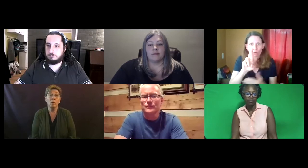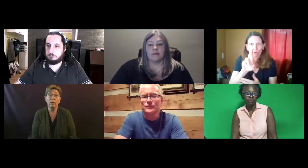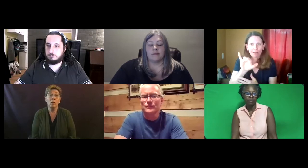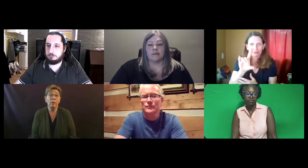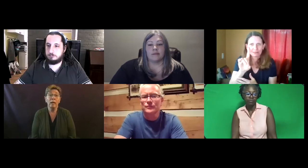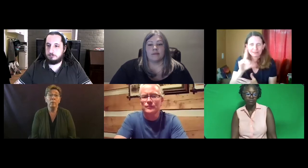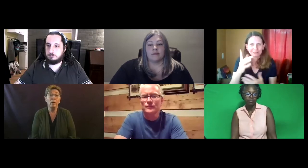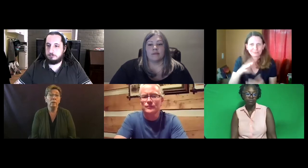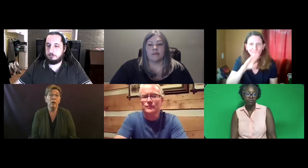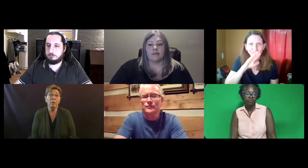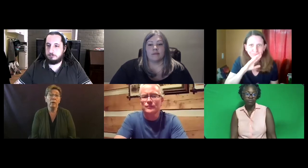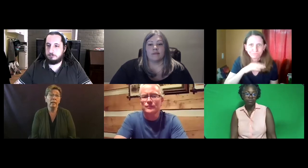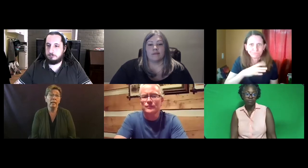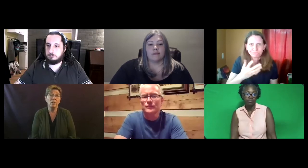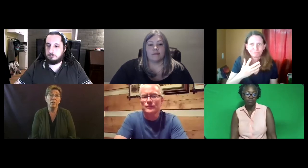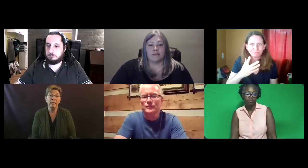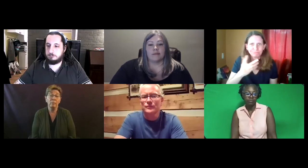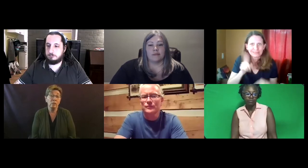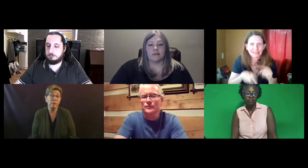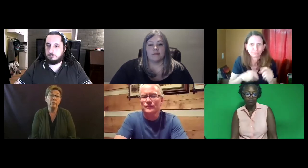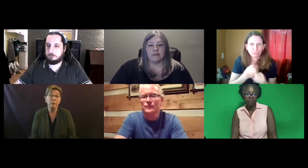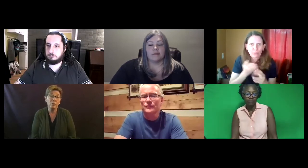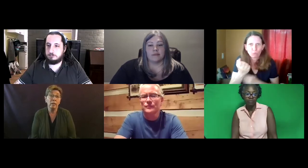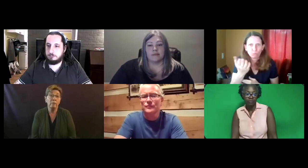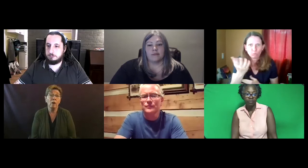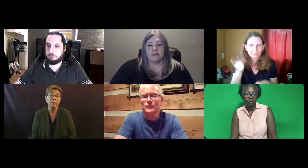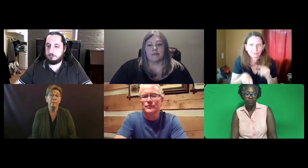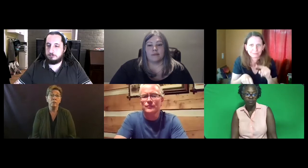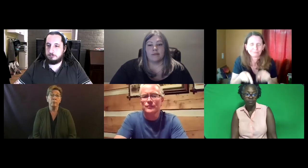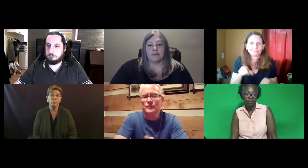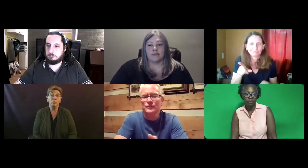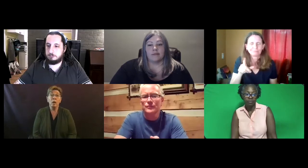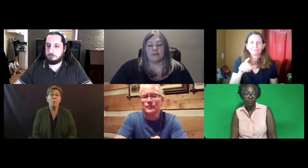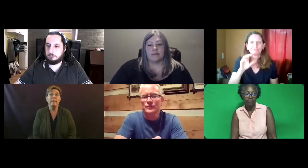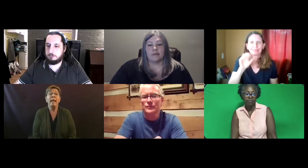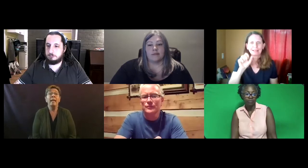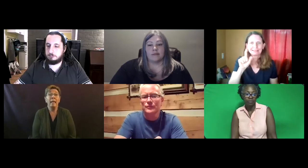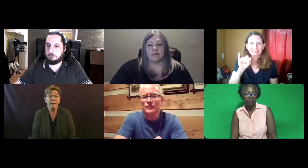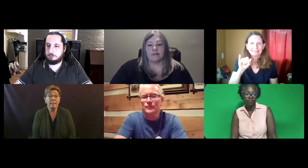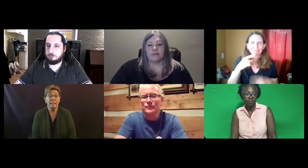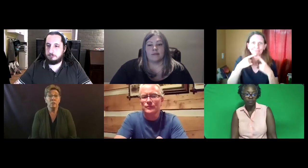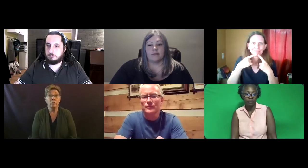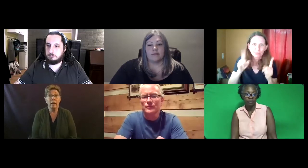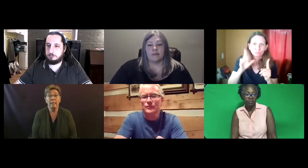In Colorado we only recognize RID, which is very frustrating for deaf interpreters, when they can't get certified.